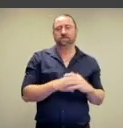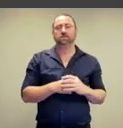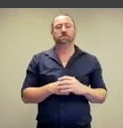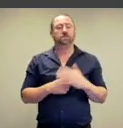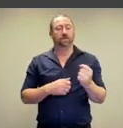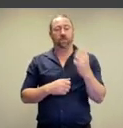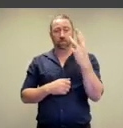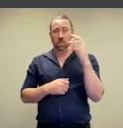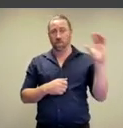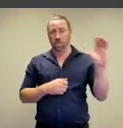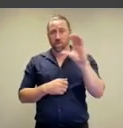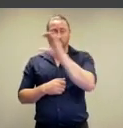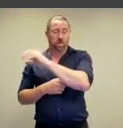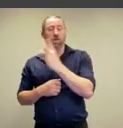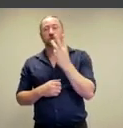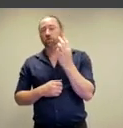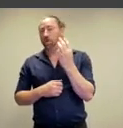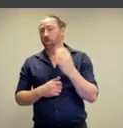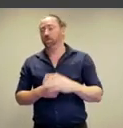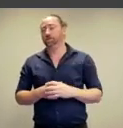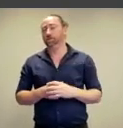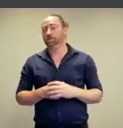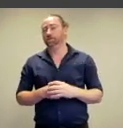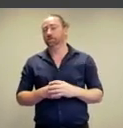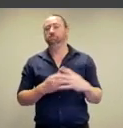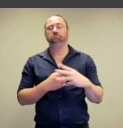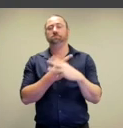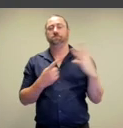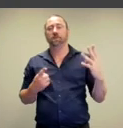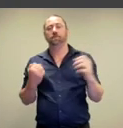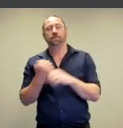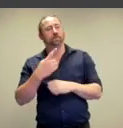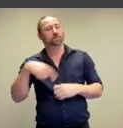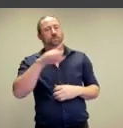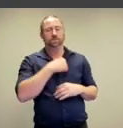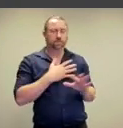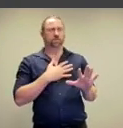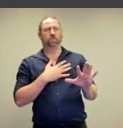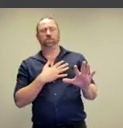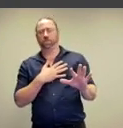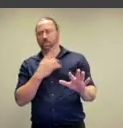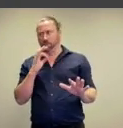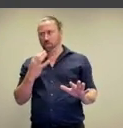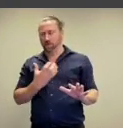body. Here, we see three more,